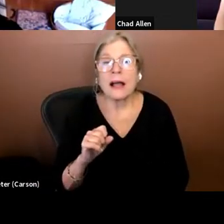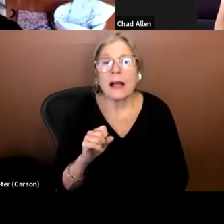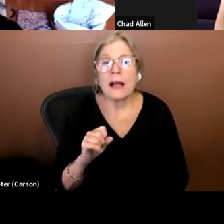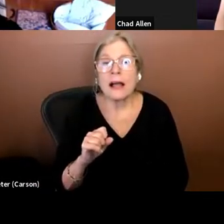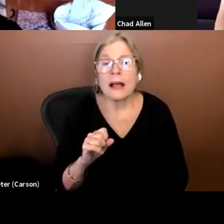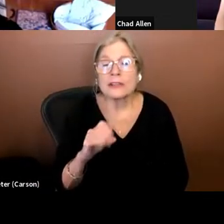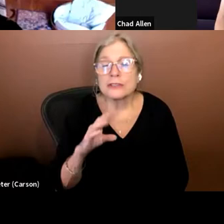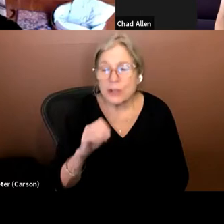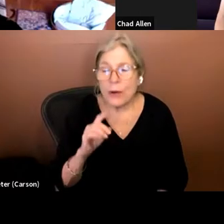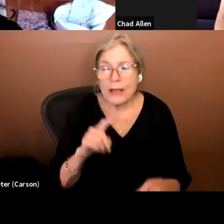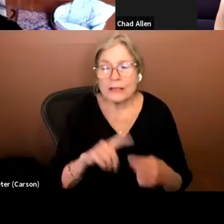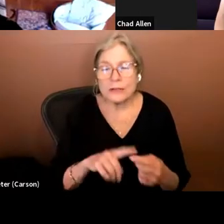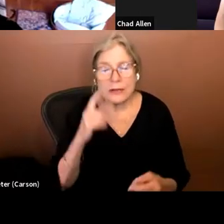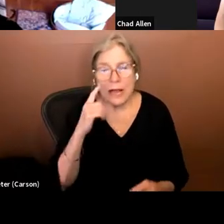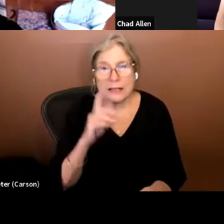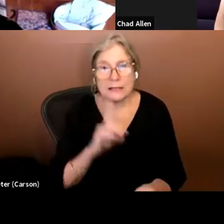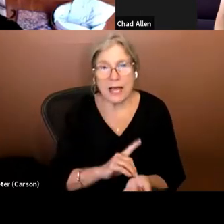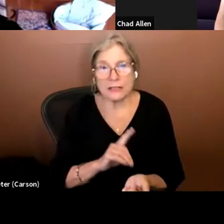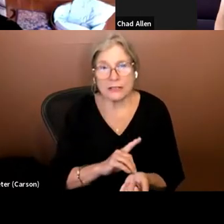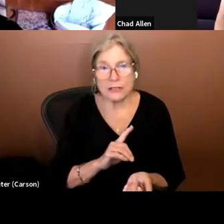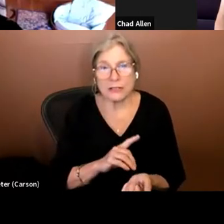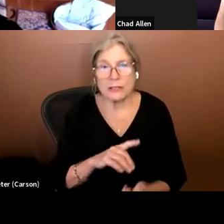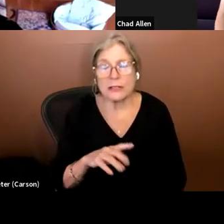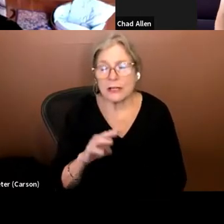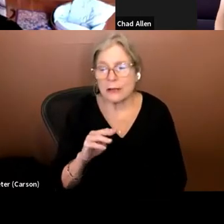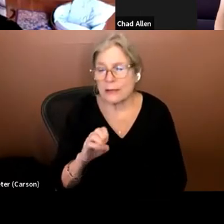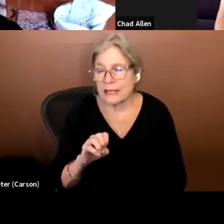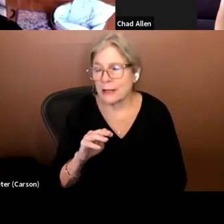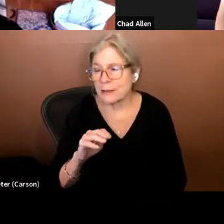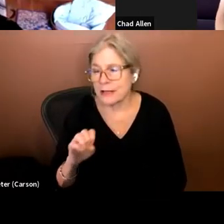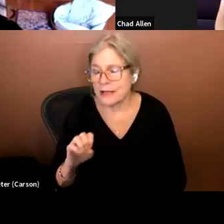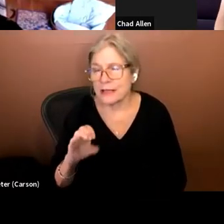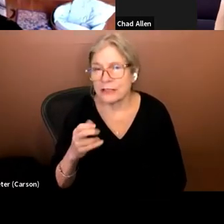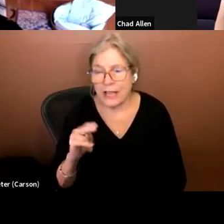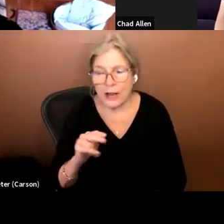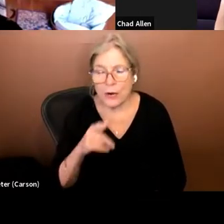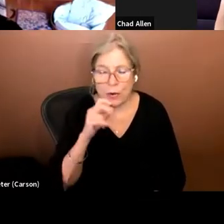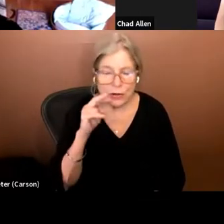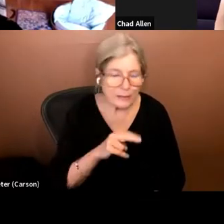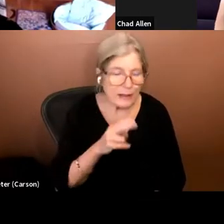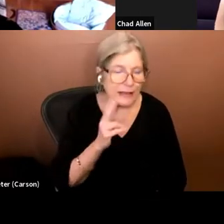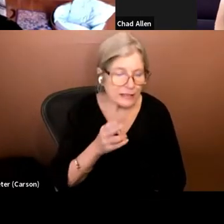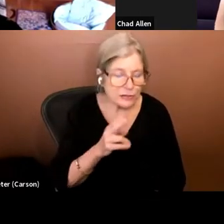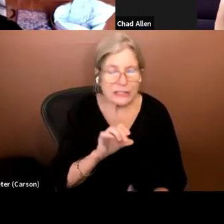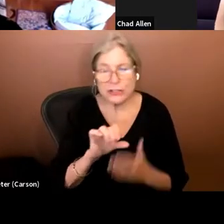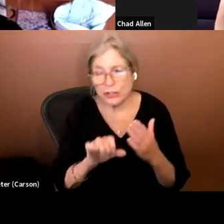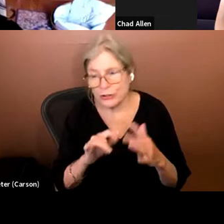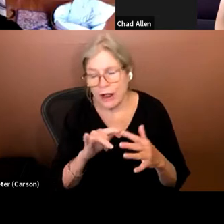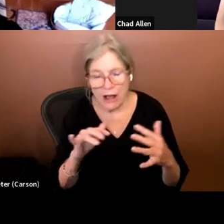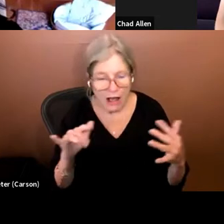I went to an eye doctor. Dr. Mimi Chang who looked at my history and surgeries and was blown away by the